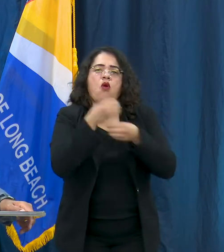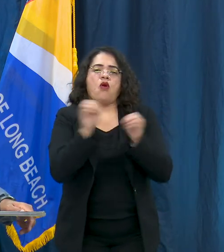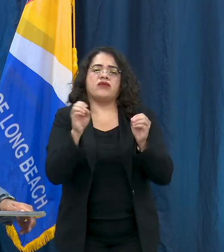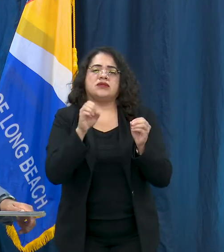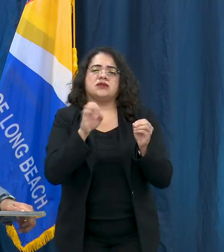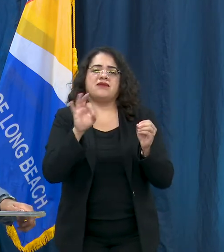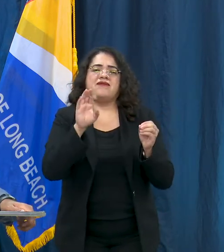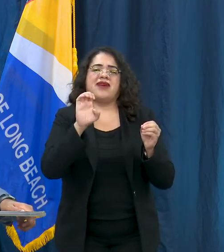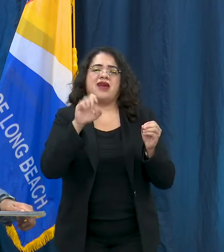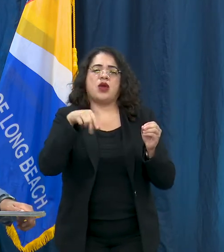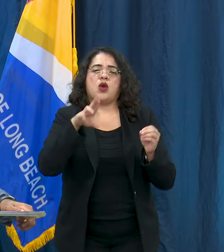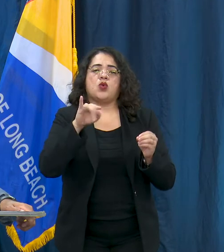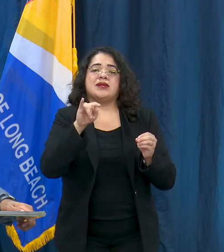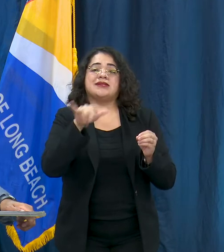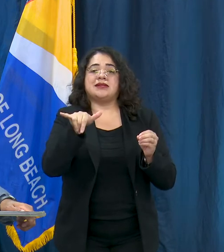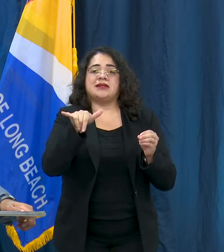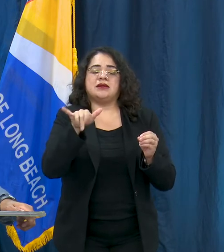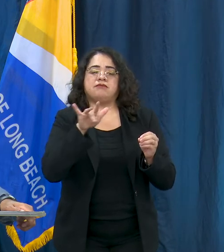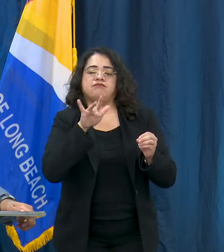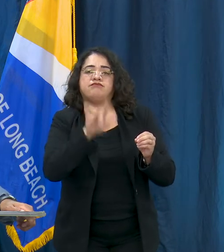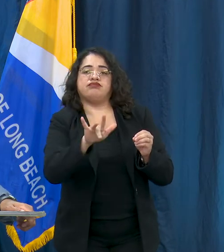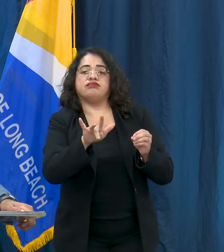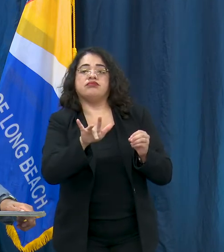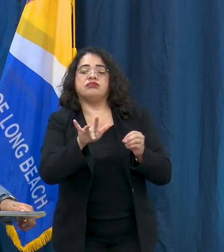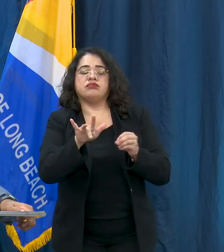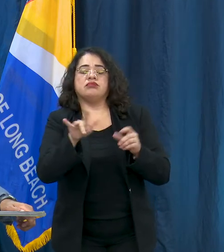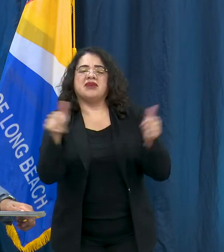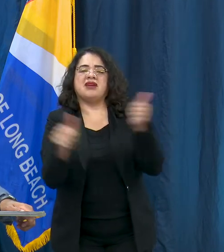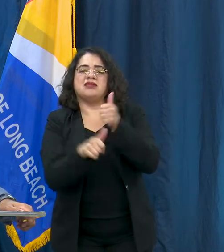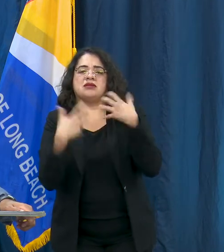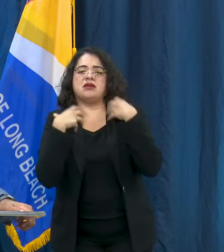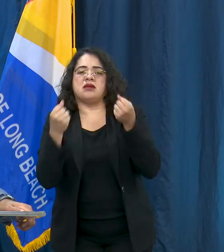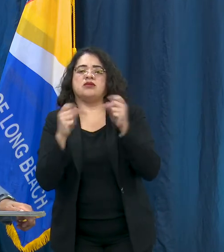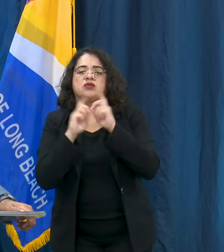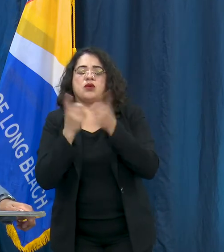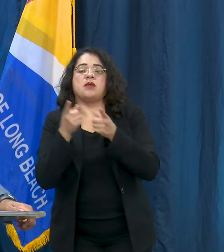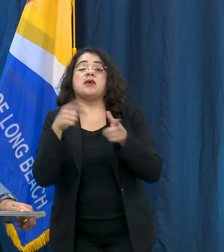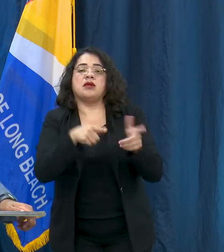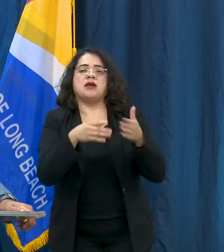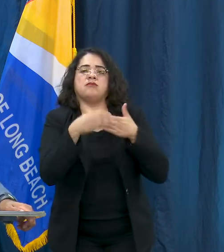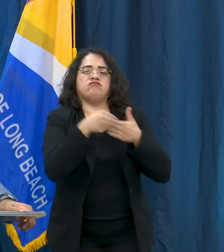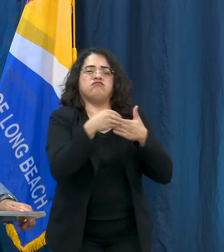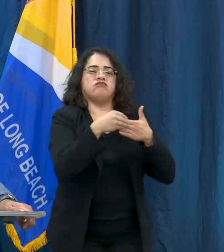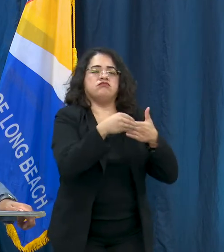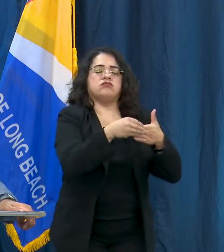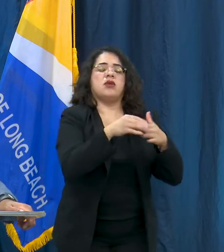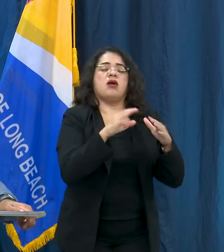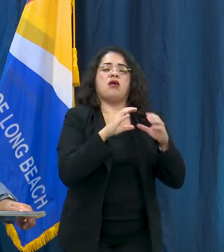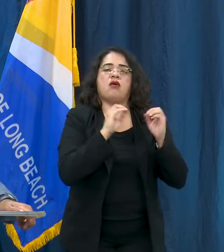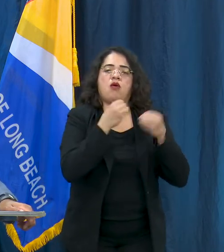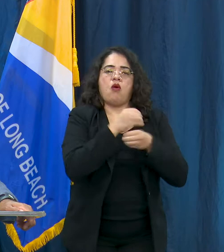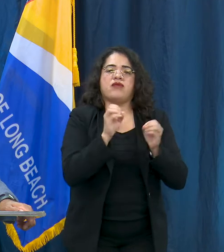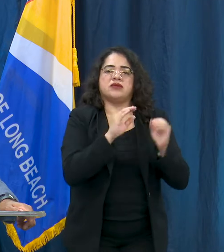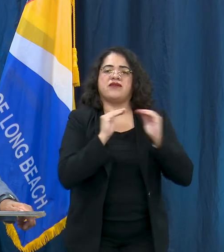link and in the Office of Equity link which is the office leading this work for us, you will find a lot of information